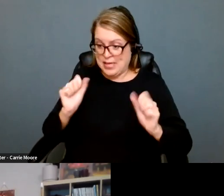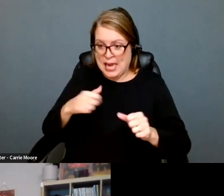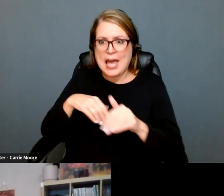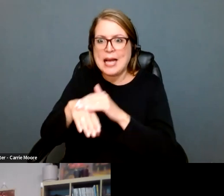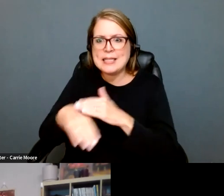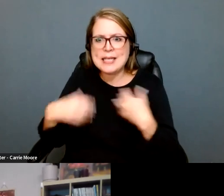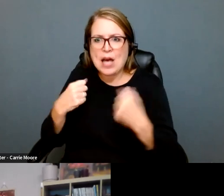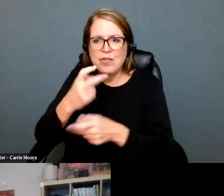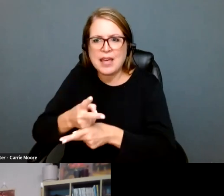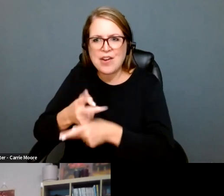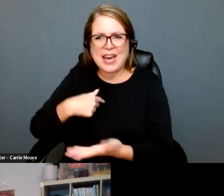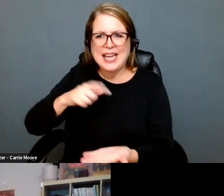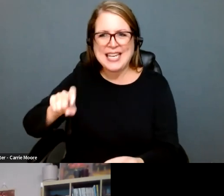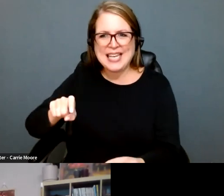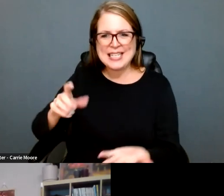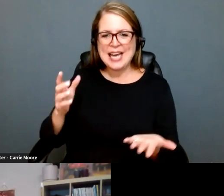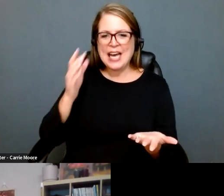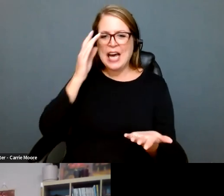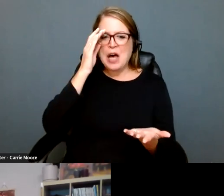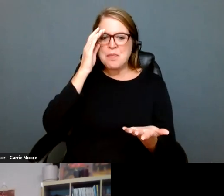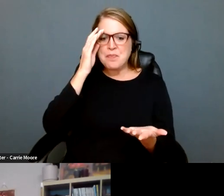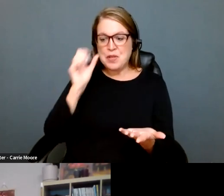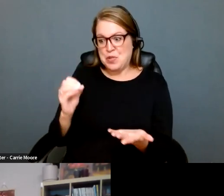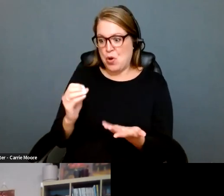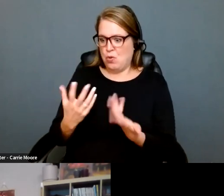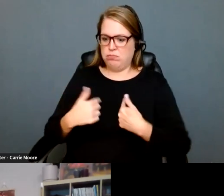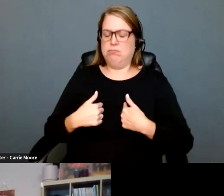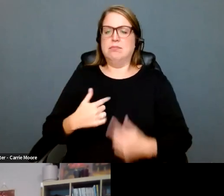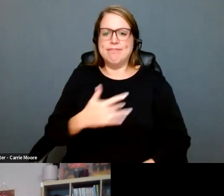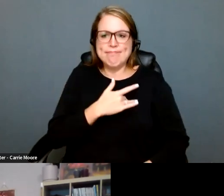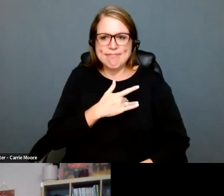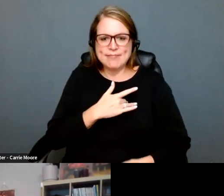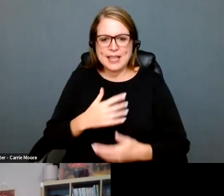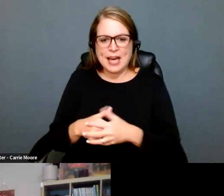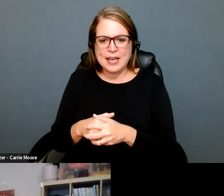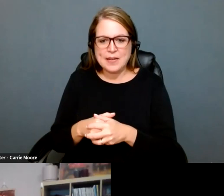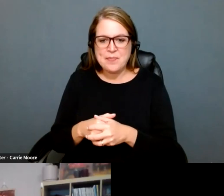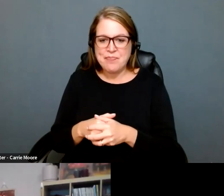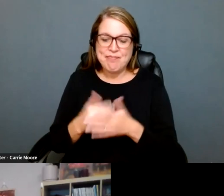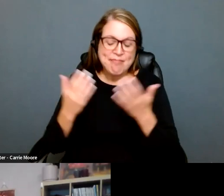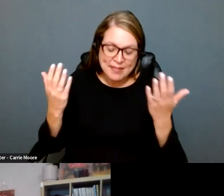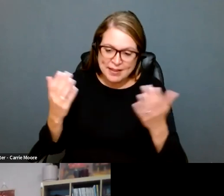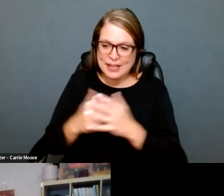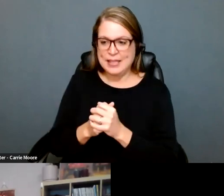Idaho because no one will provide it for me. I like many people will have money and access and access to abortion funds will